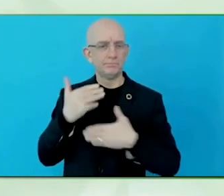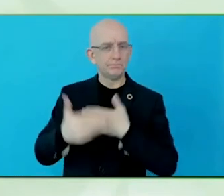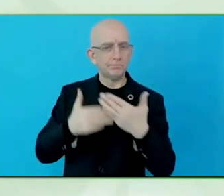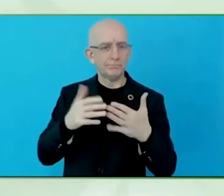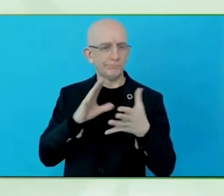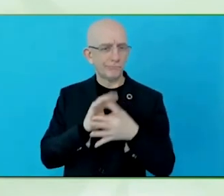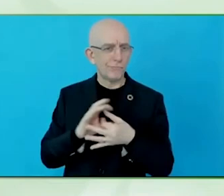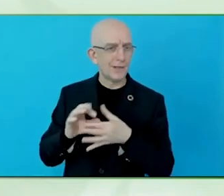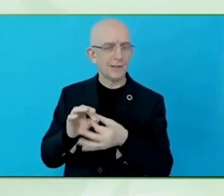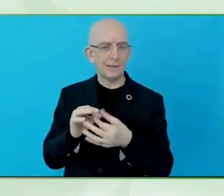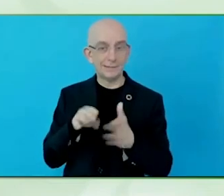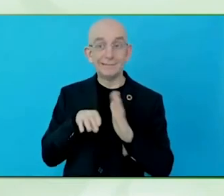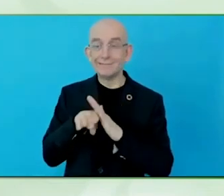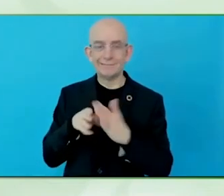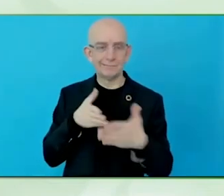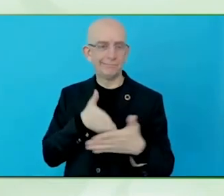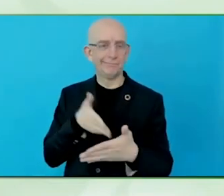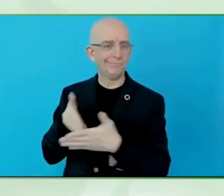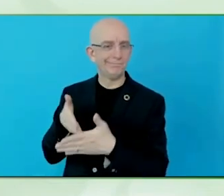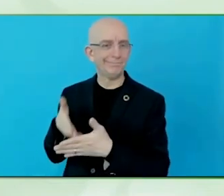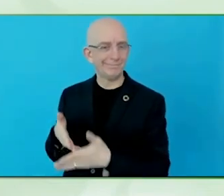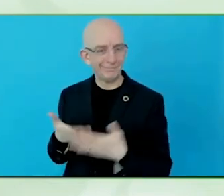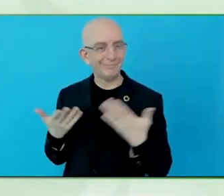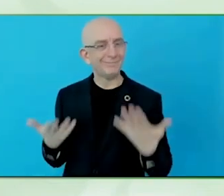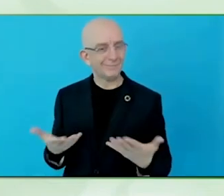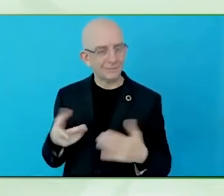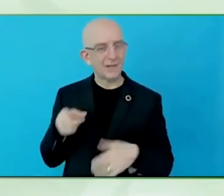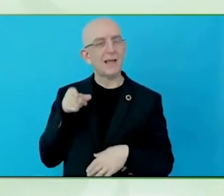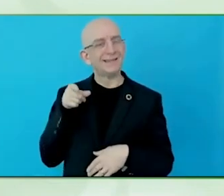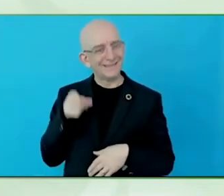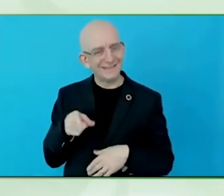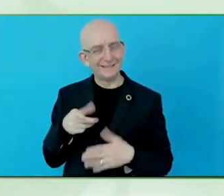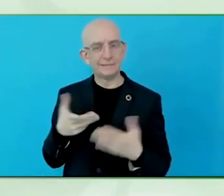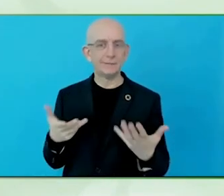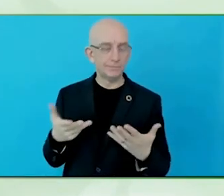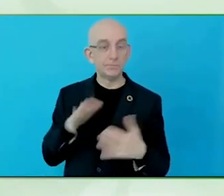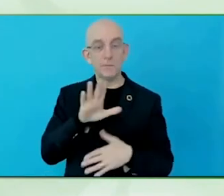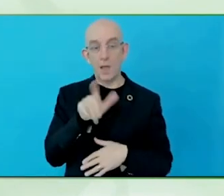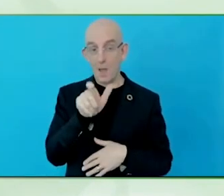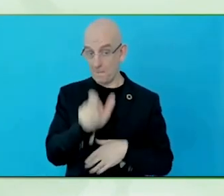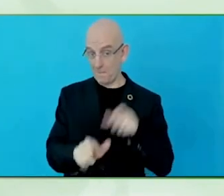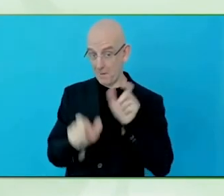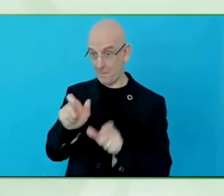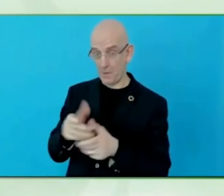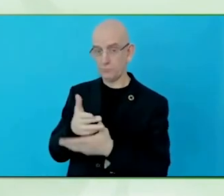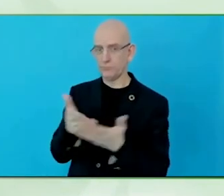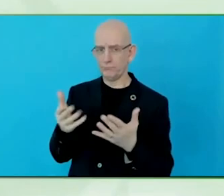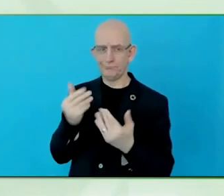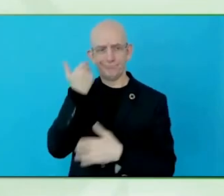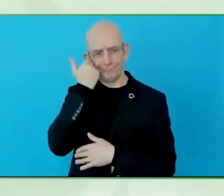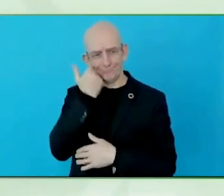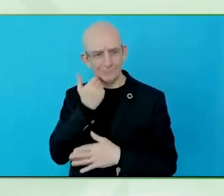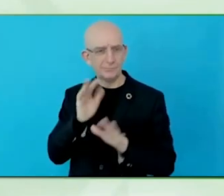Israeli minister was stranded for two hours, and there was no accessible ramp for her to get inside.